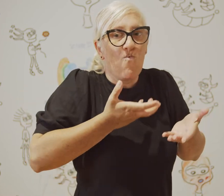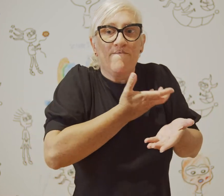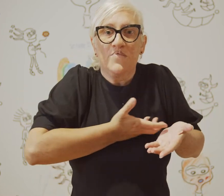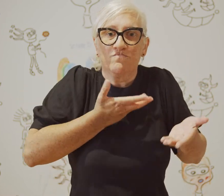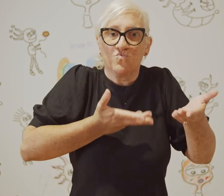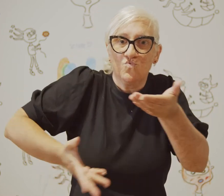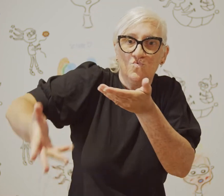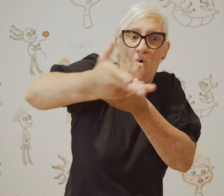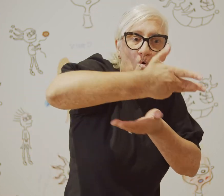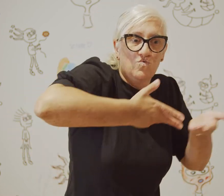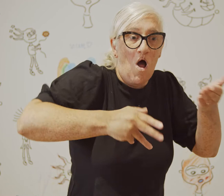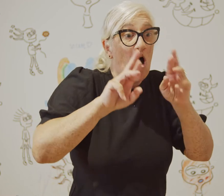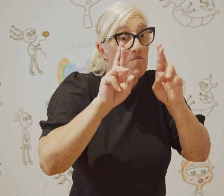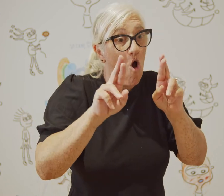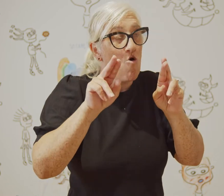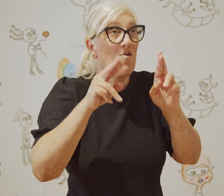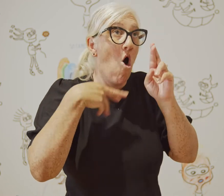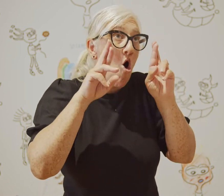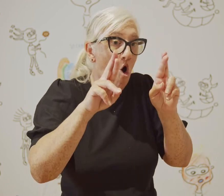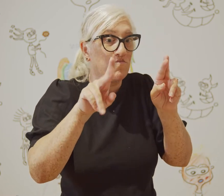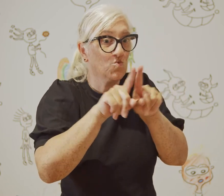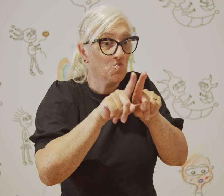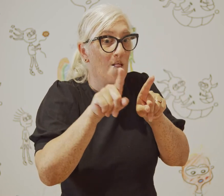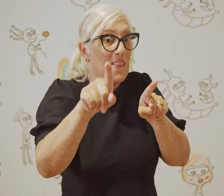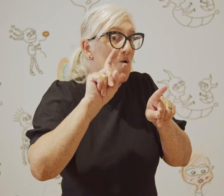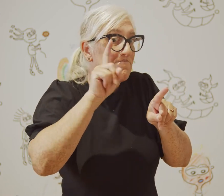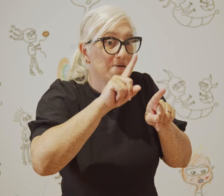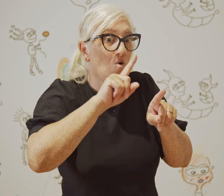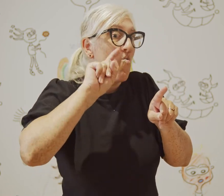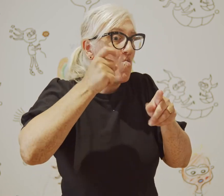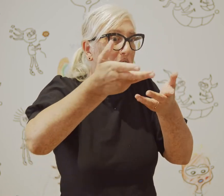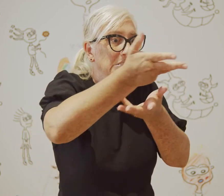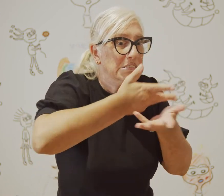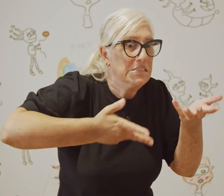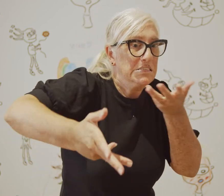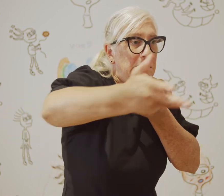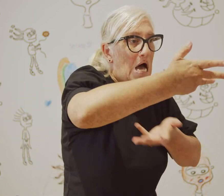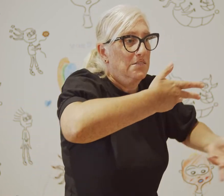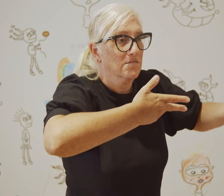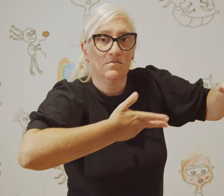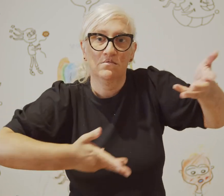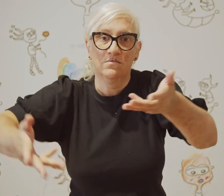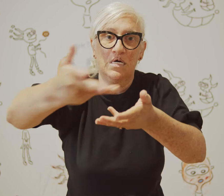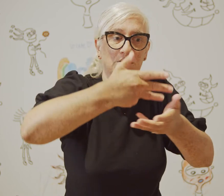is different culture within our community. My hope is that it will start a dialogue